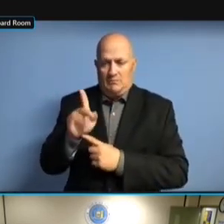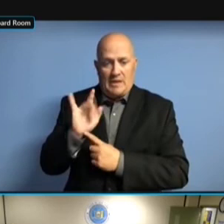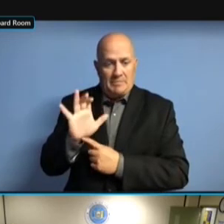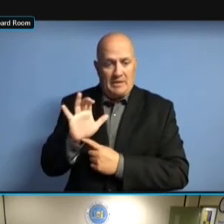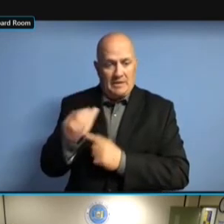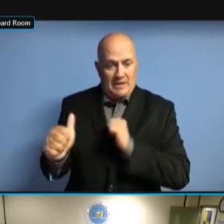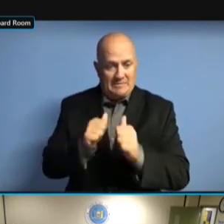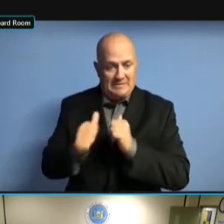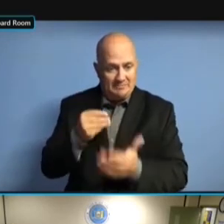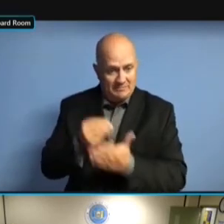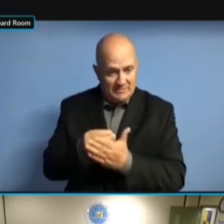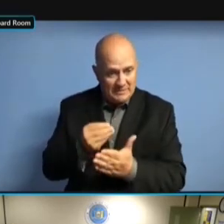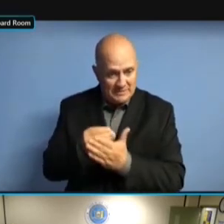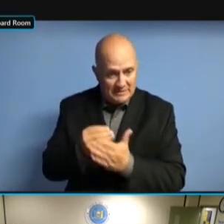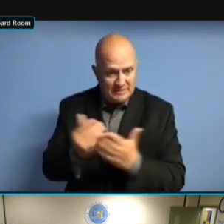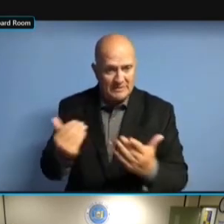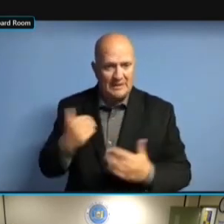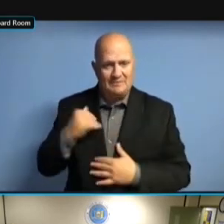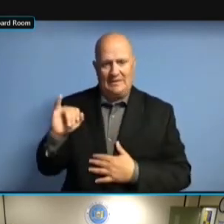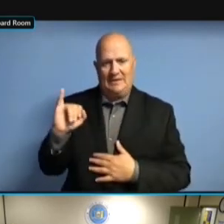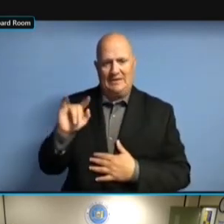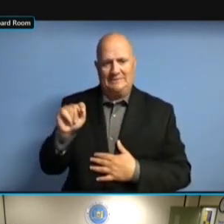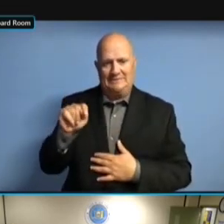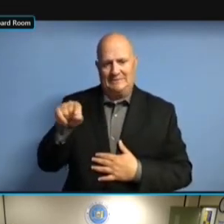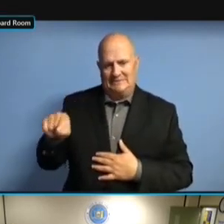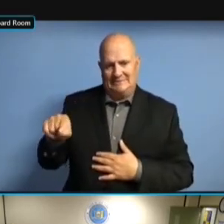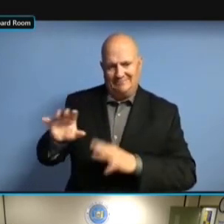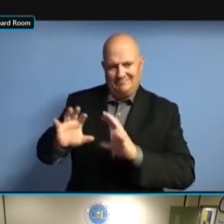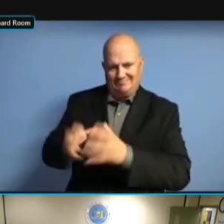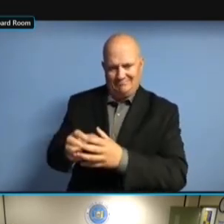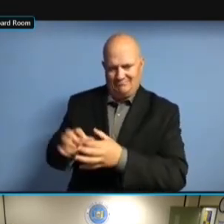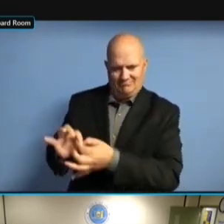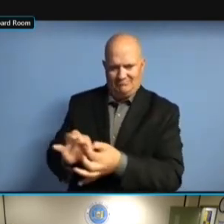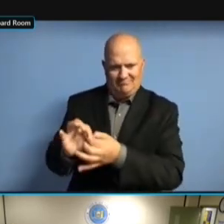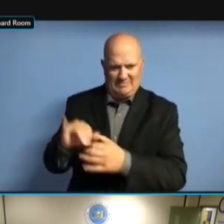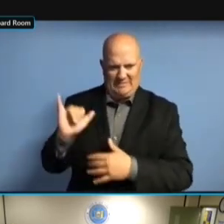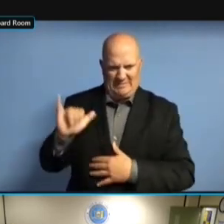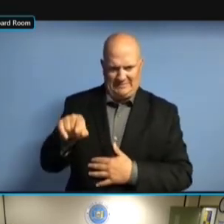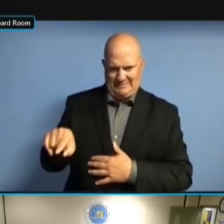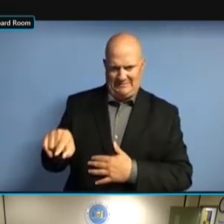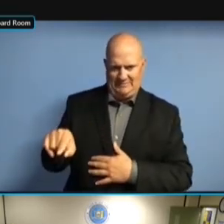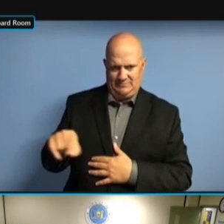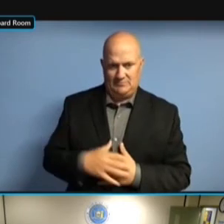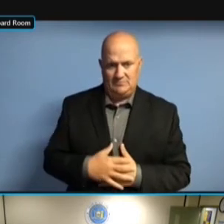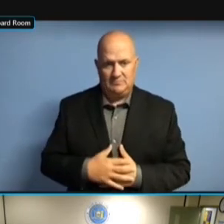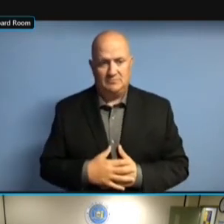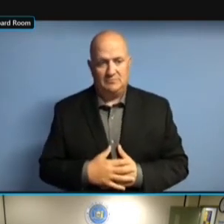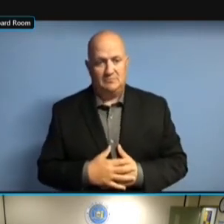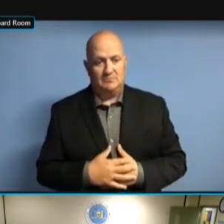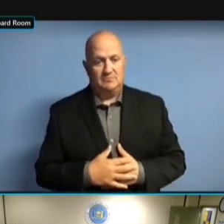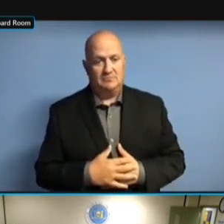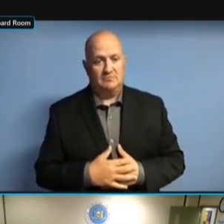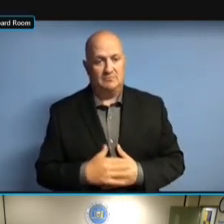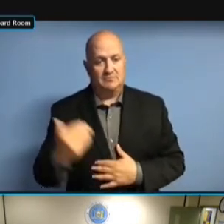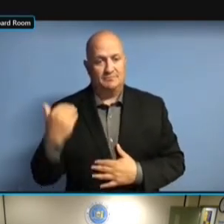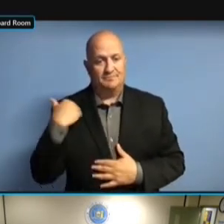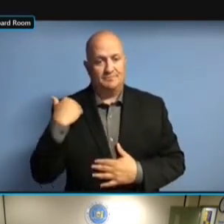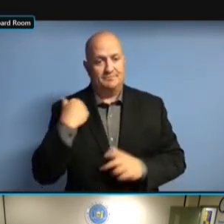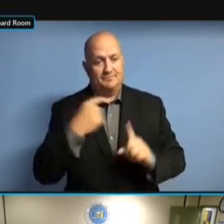FINANCE MANAGEMENT AND INTERVIEWING PROJECT POSITIONS INTERVIEWING PROJECT POSITIONS INTERVIEWING PROJECT POSITIONS AS INTERVIEWING PROJECT POSITIONS AS WELL INTERVIEWING PROJECT POSITIONS AS WELL AS INTERVIEWING PROJECT POSITIONS AS WELL AS THE INTERVIEWING PROJECT POSITIONS AS WELL AS THE REVIEW INTERVIEWING PROJECT POSITIONS AS WELL AS THE REVIEW OF AS WELL AS THE REVIEW OF AS WELL AS THE REVIEW OF CONNECTICUT'S AS WELL AS THE REVIEW OF CONNECTICUT'S PROGRAM AS WELL AS THE REVIEW OF CONNECTICUT'S PROGRAM EARLIER CONNECTICUT'S PROGRAM EARLIER CONNECTICUT'S PROGRAM EARLIER THIS CONNECTICUT'S PROGRAM EARLIER THIS MONTH. THIS MONTH. THIS MONTH. FOR THIS MONTH. FOR SECURITY, THIS MONTH. FOR SECURITY, I'M THIS MONTH. FOR SECURITY, I'M HAPPY THIS MONTH. FOR SECURITY, I'M HAPPY TO